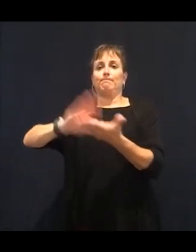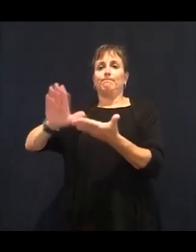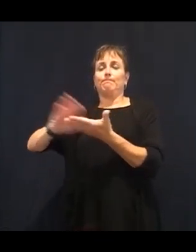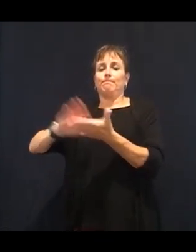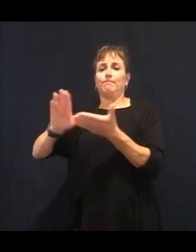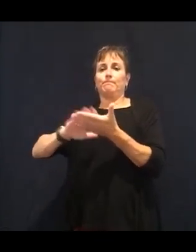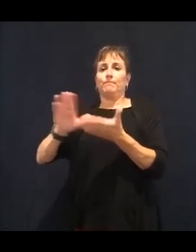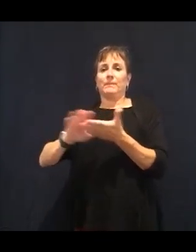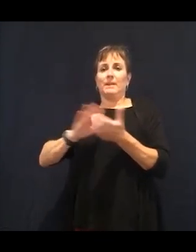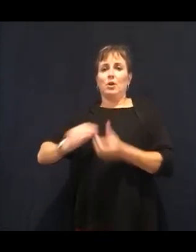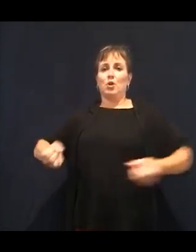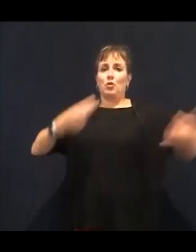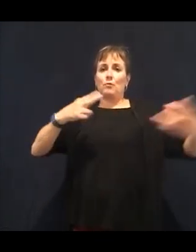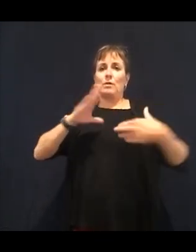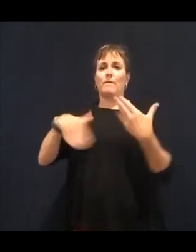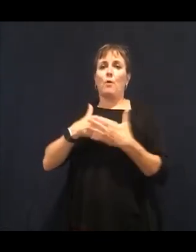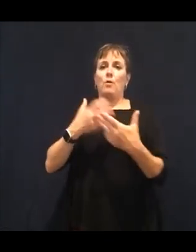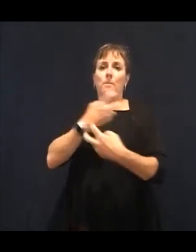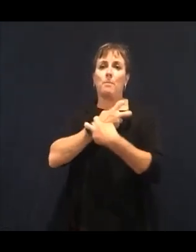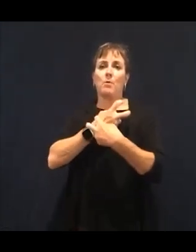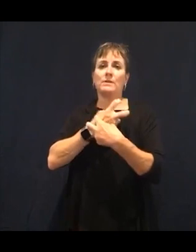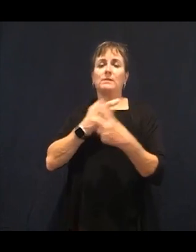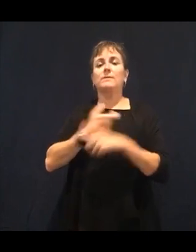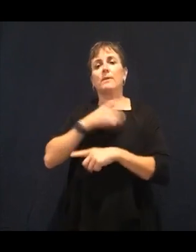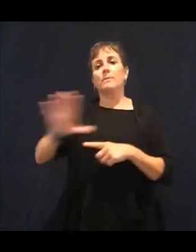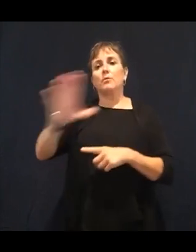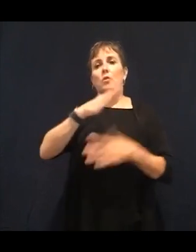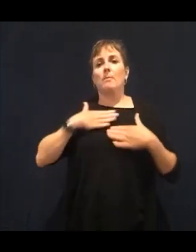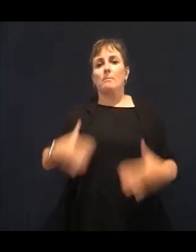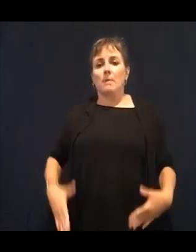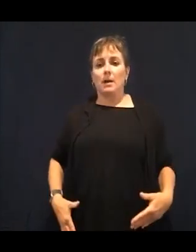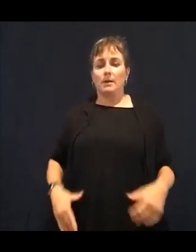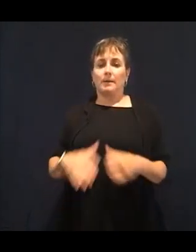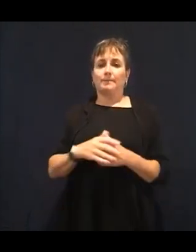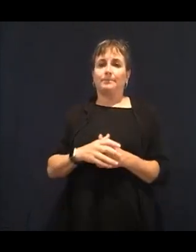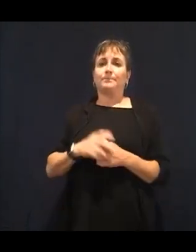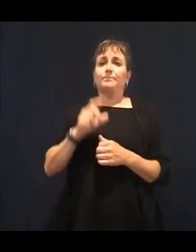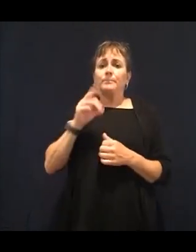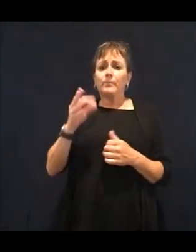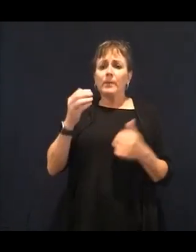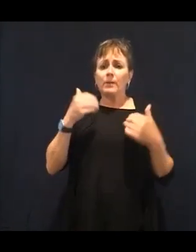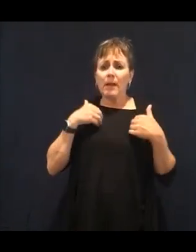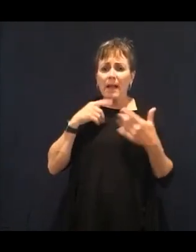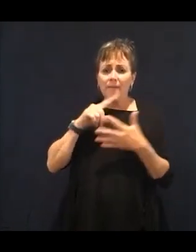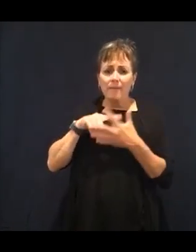vegetables, having a little side salad or putting a handful of greens